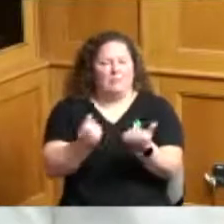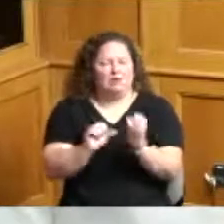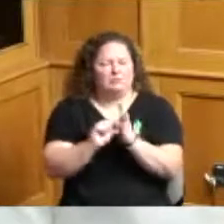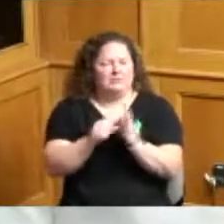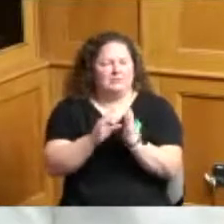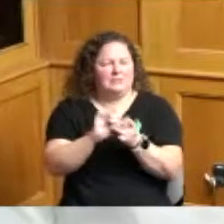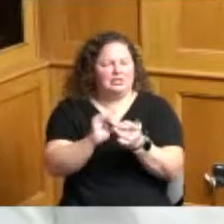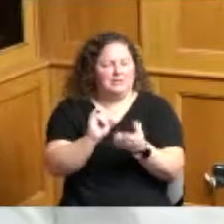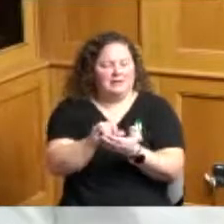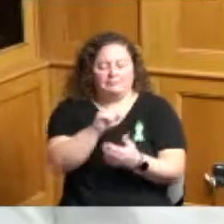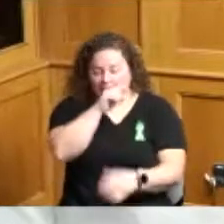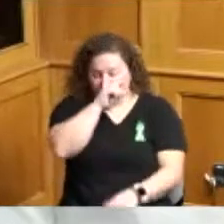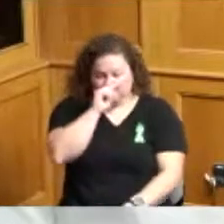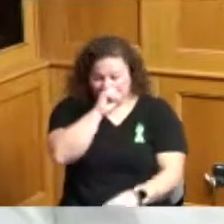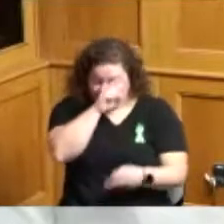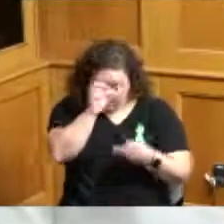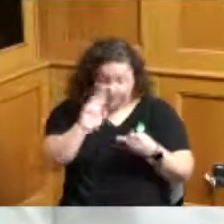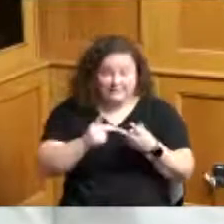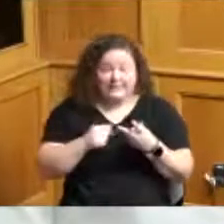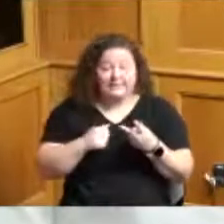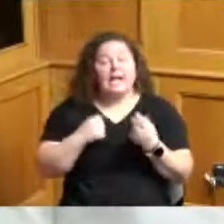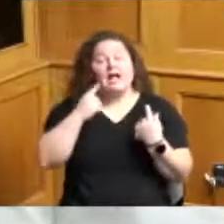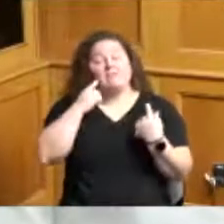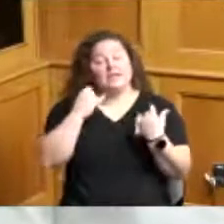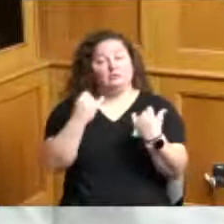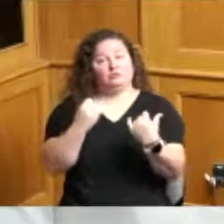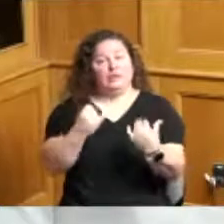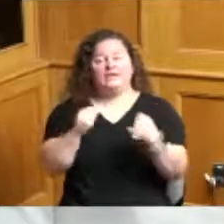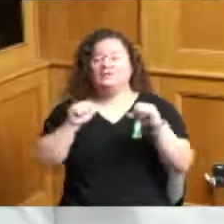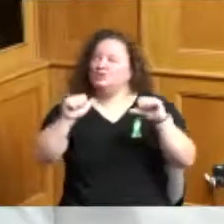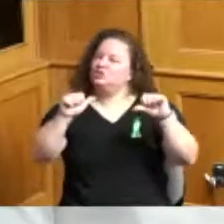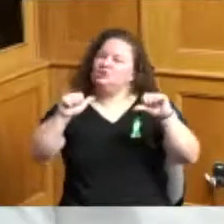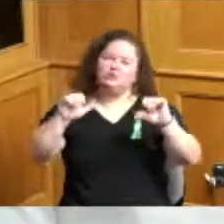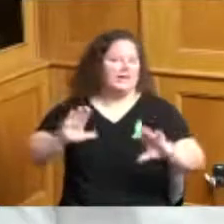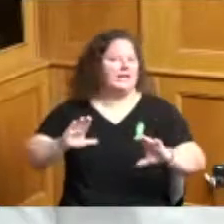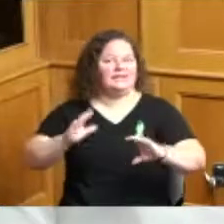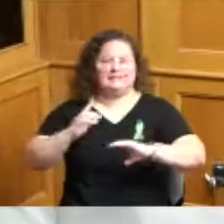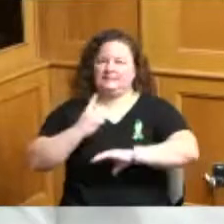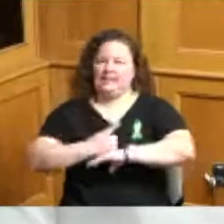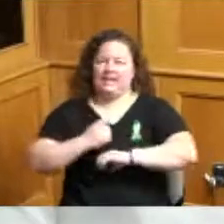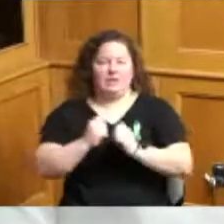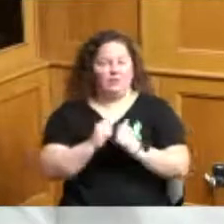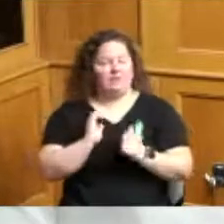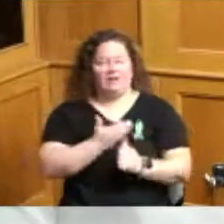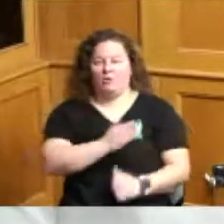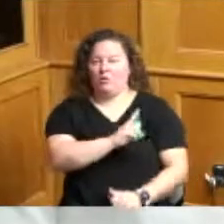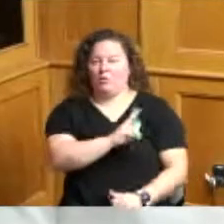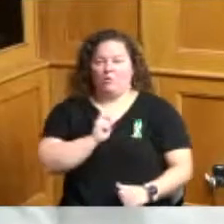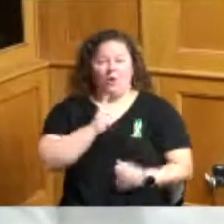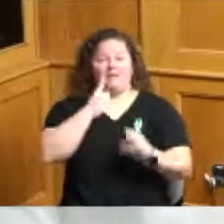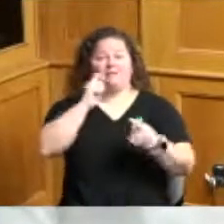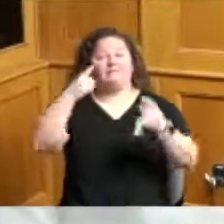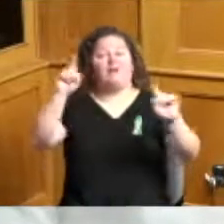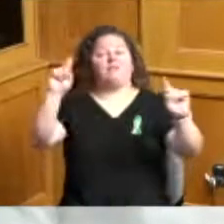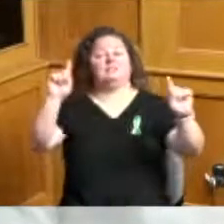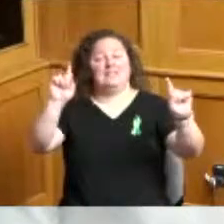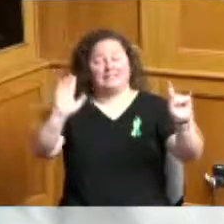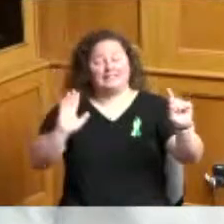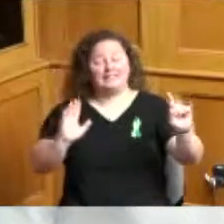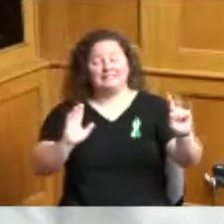thought today was a great day in terms of our board announcing officially our senior citizen